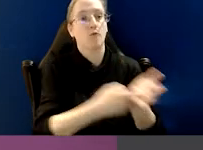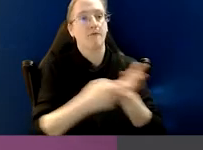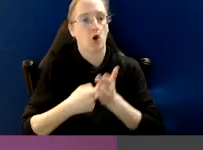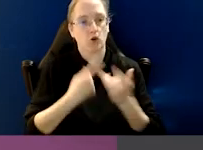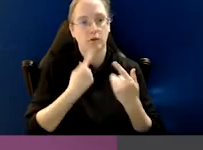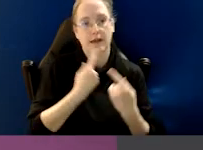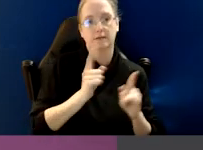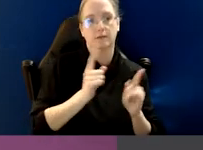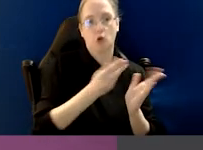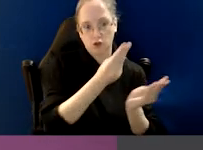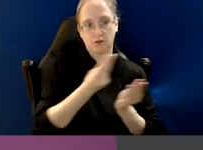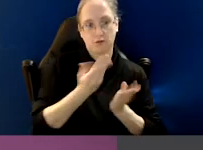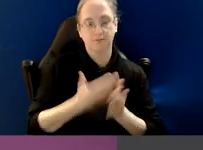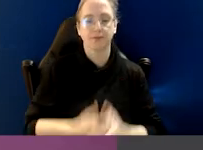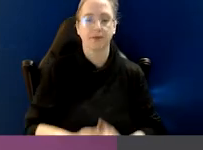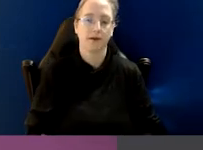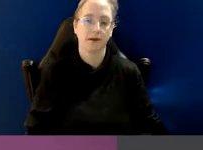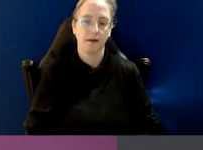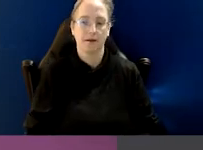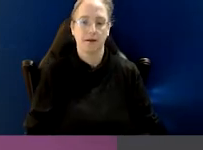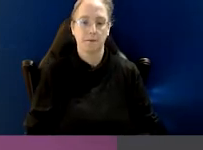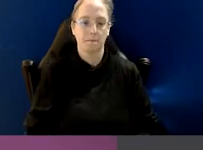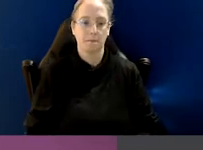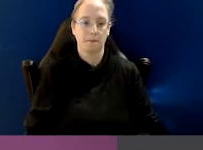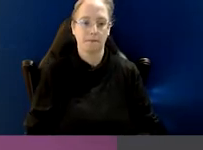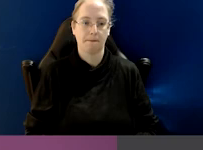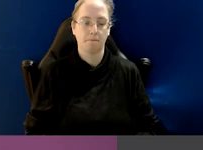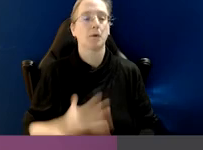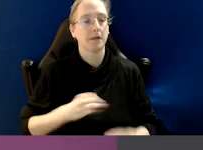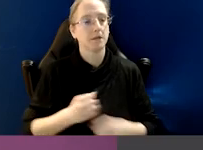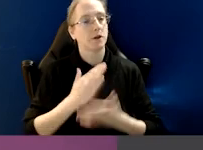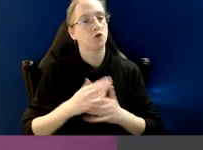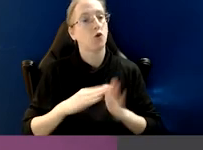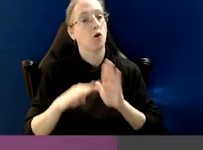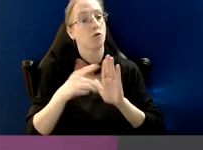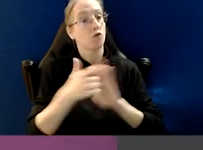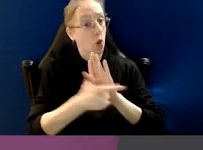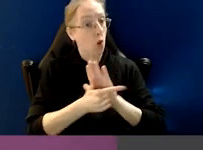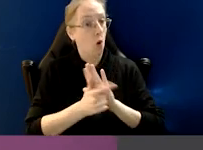But there's also, I think, challenges to make sure that the legislation